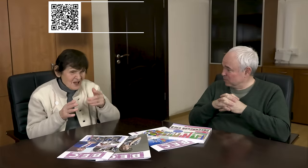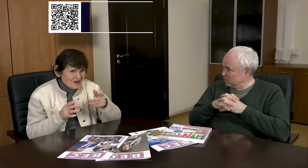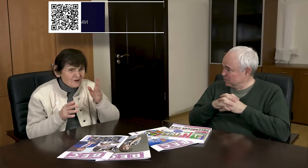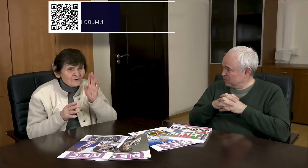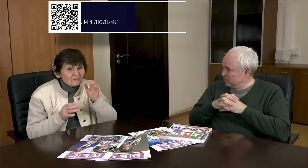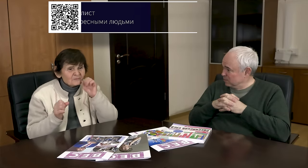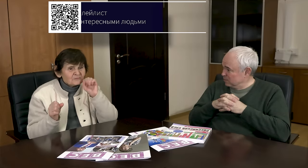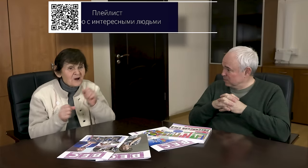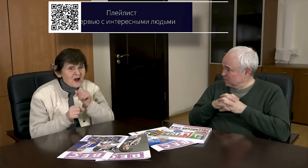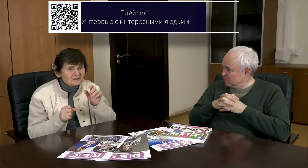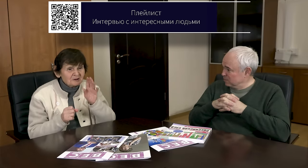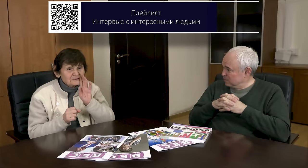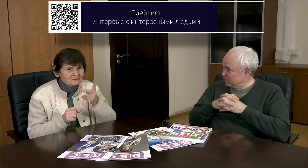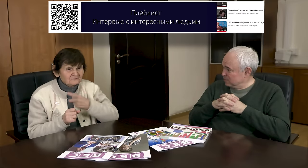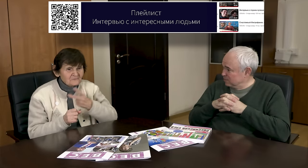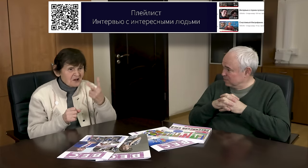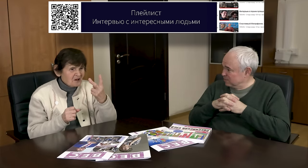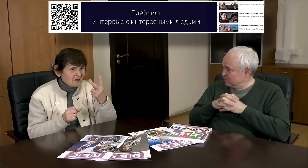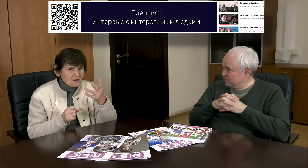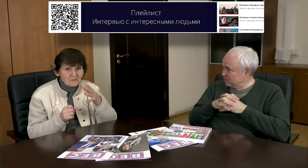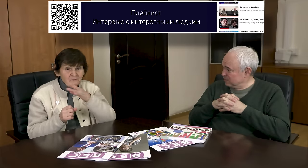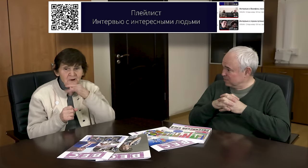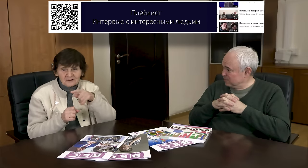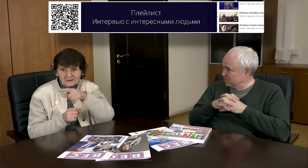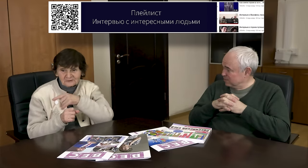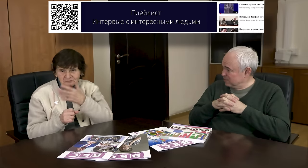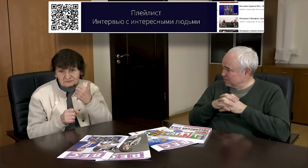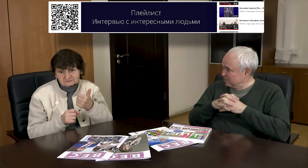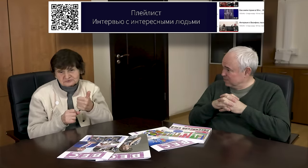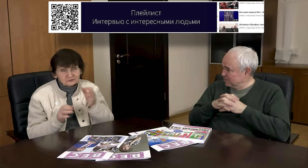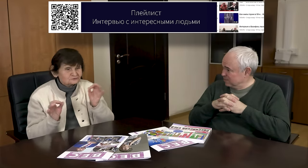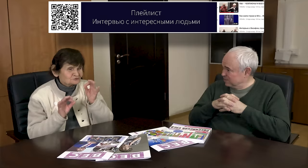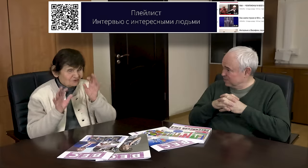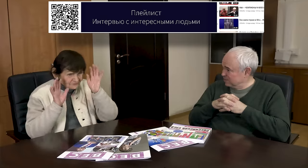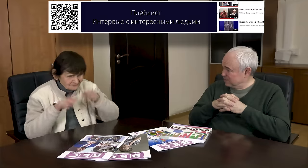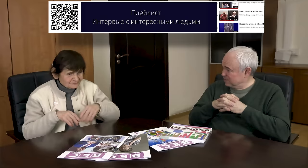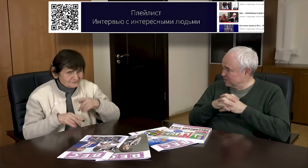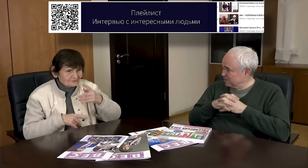There were only two grandmothers my age. Everyone else is younger.